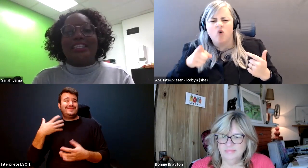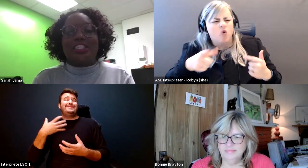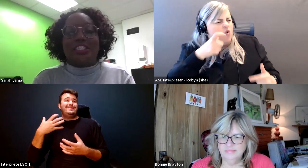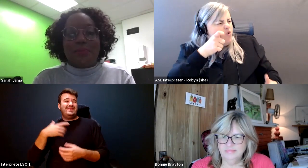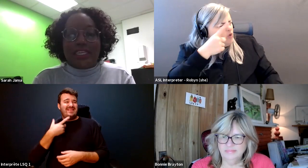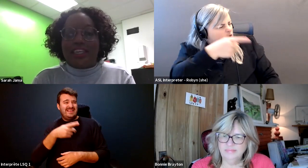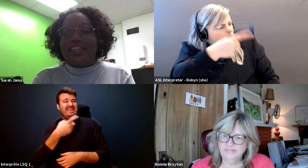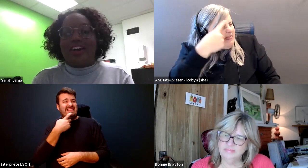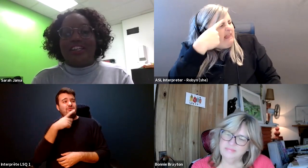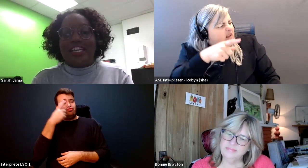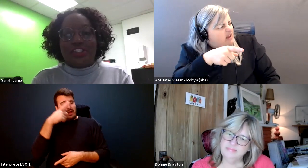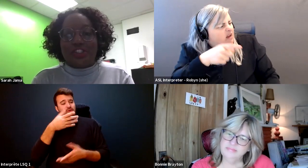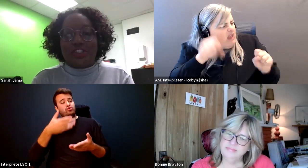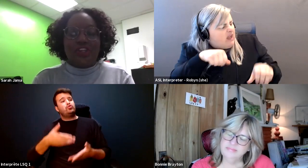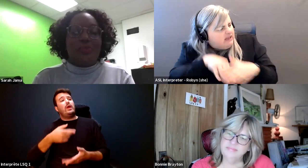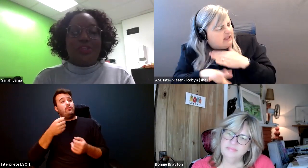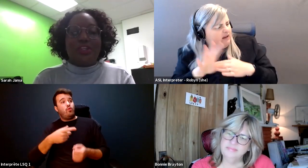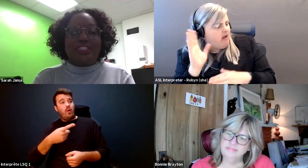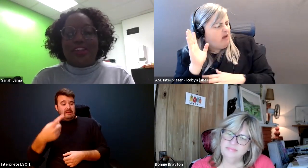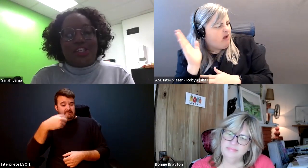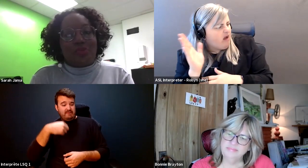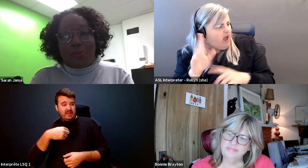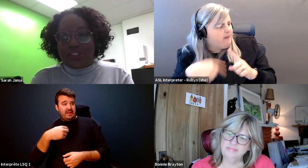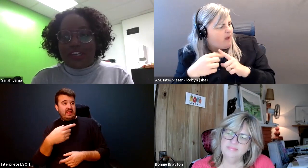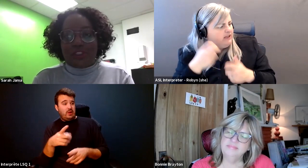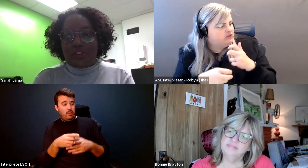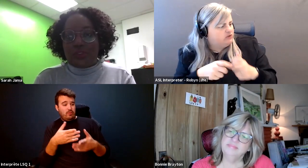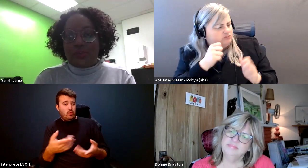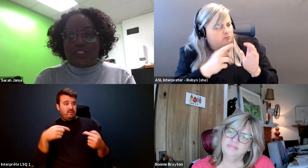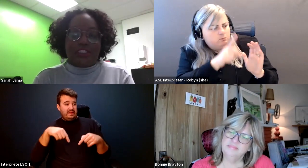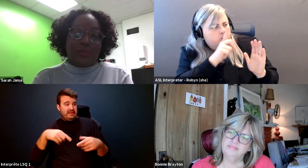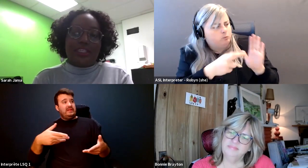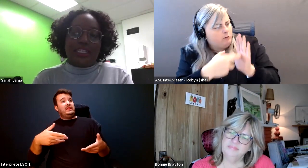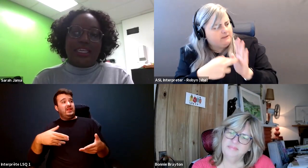Sarah Jama: And to speak on an issue when you it's not like you represent every students with the stability.